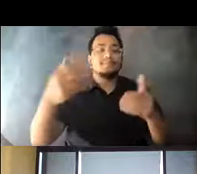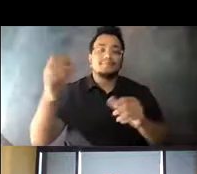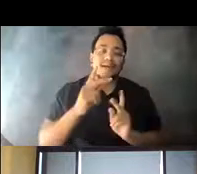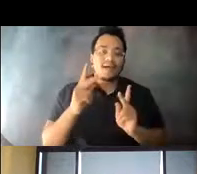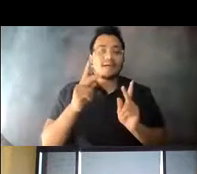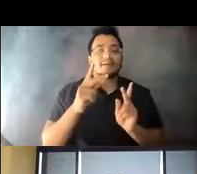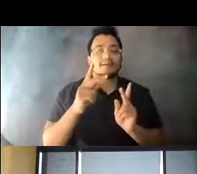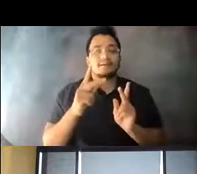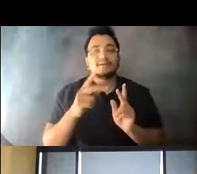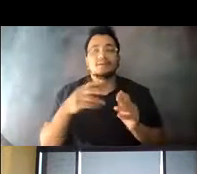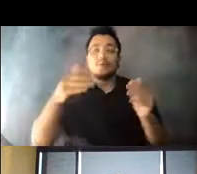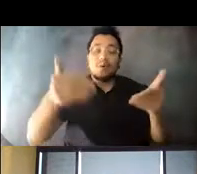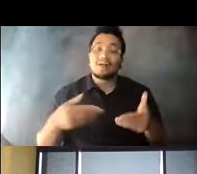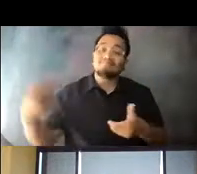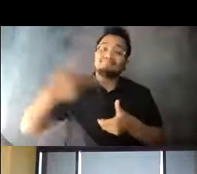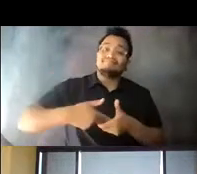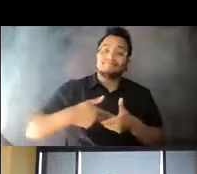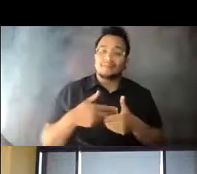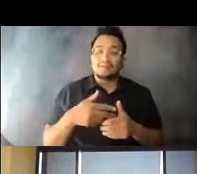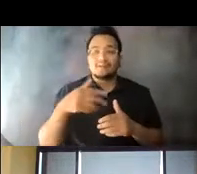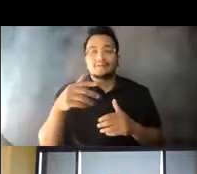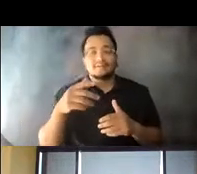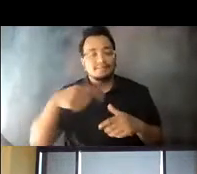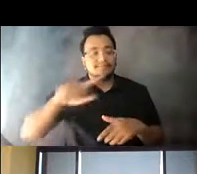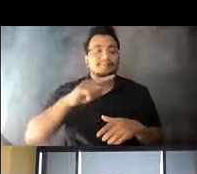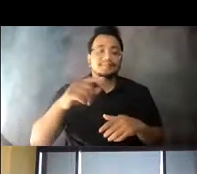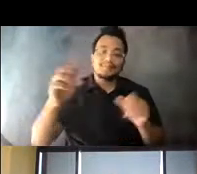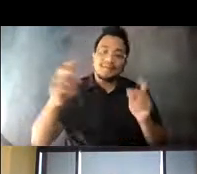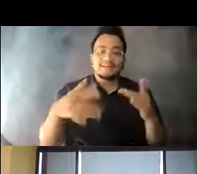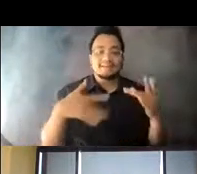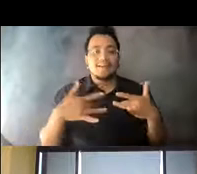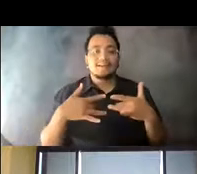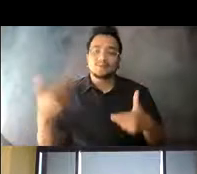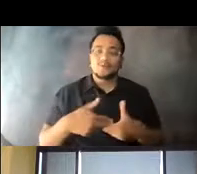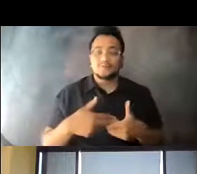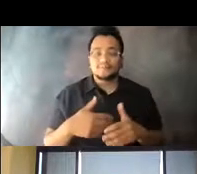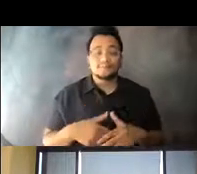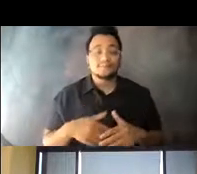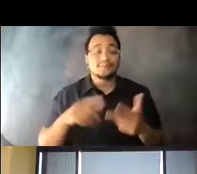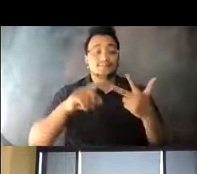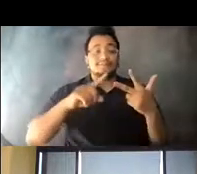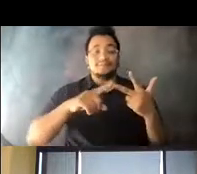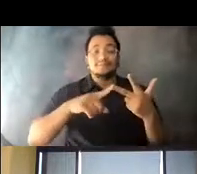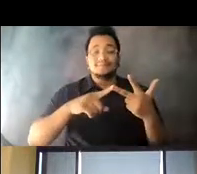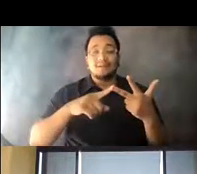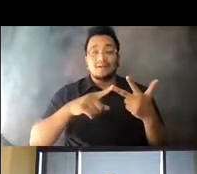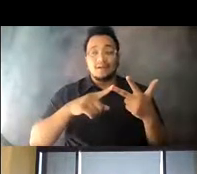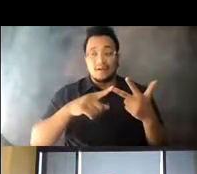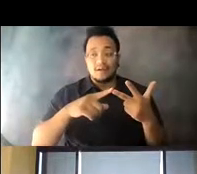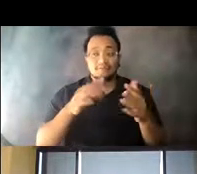back to our system and are excited about riding 14:45:00 transit again. 14:45:07 But our major effort will be a free ride month in September for those who have